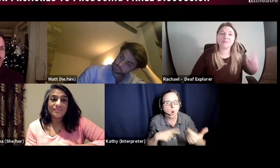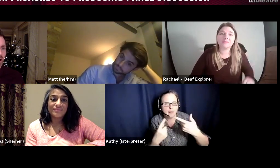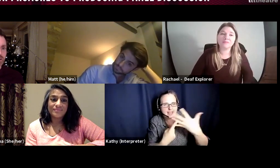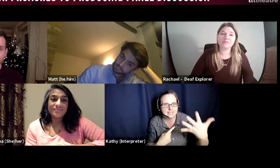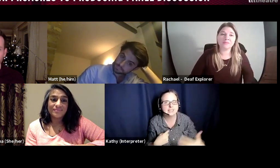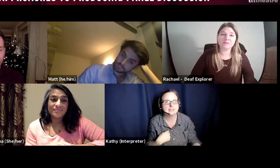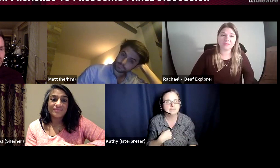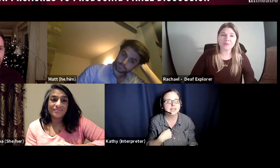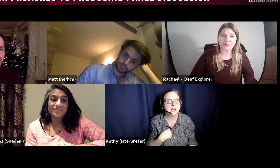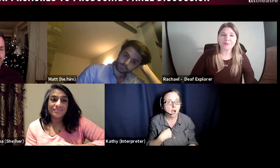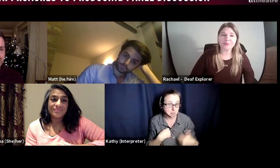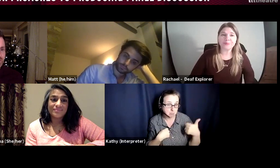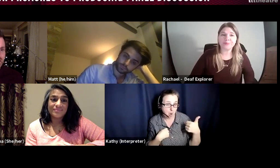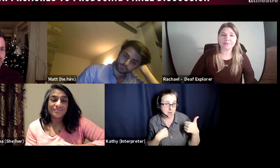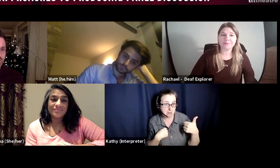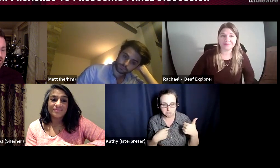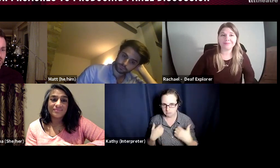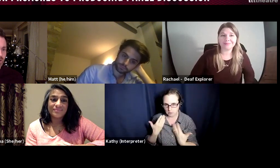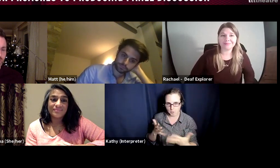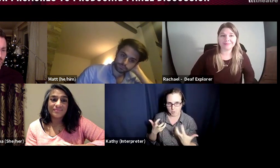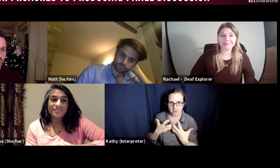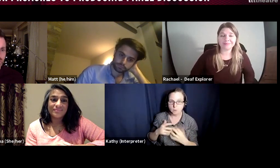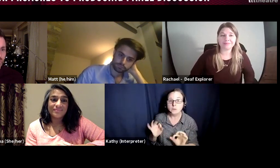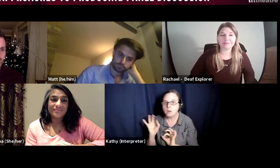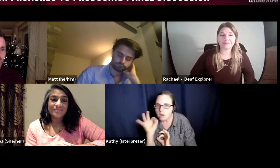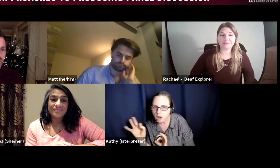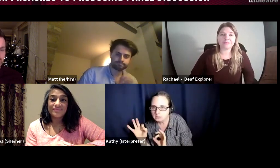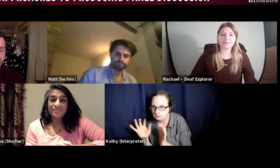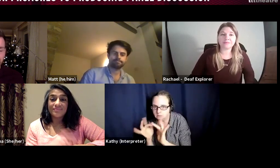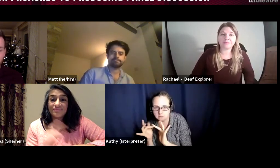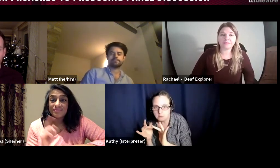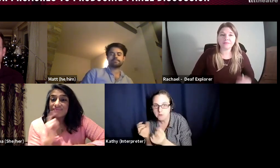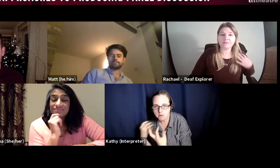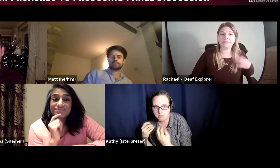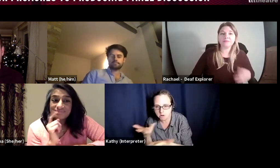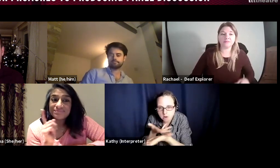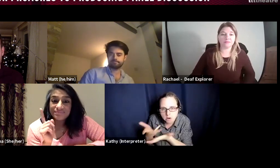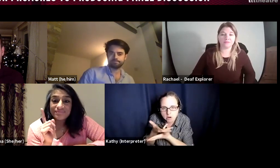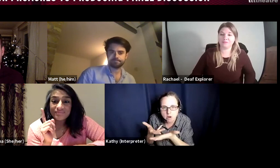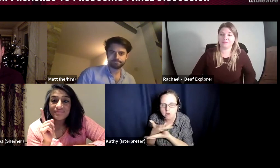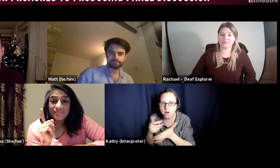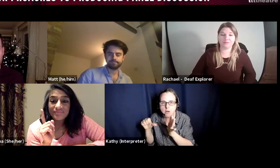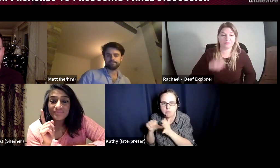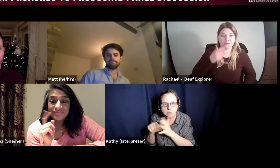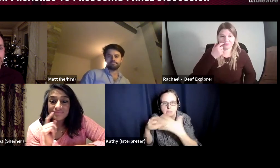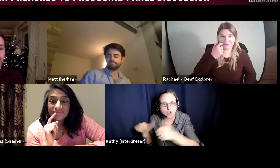I look to the people in my creative team to solve the problem with me, or I look to people that I've